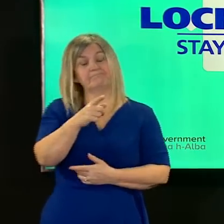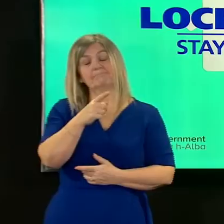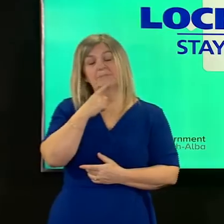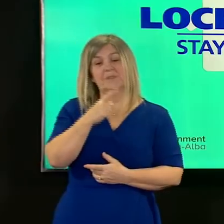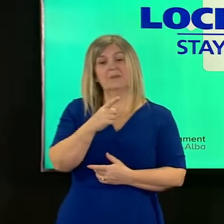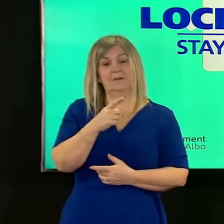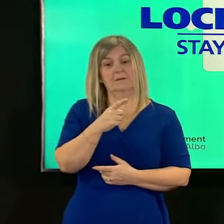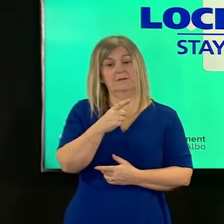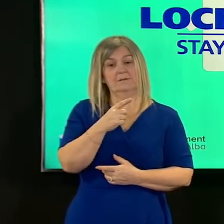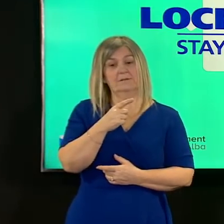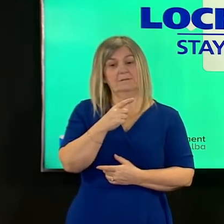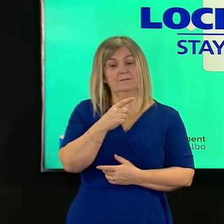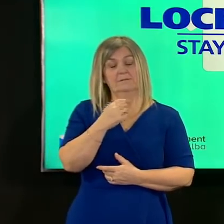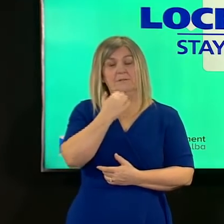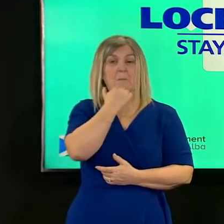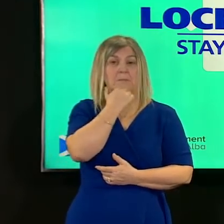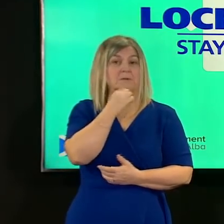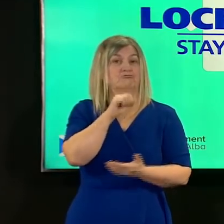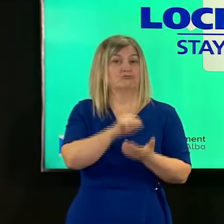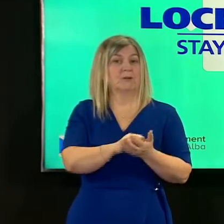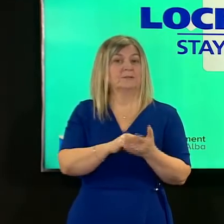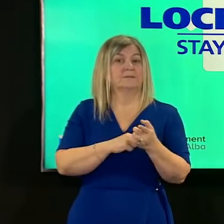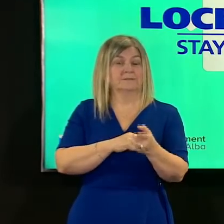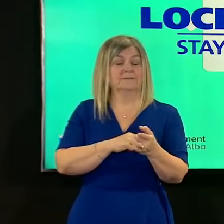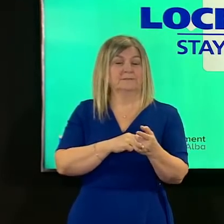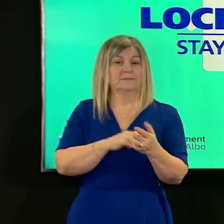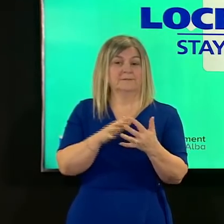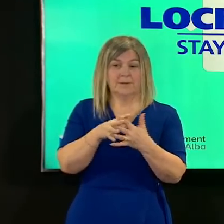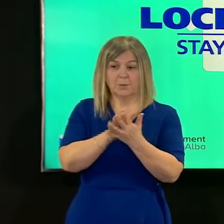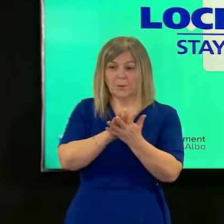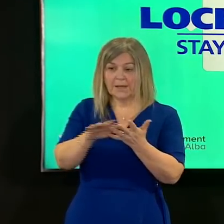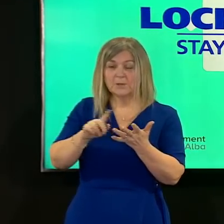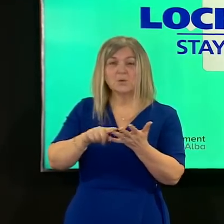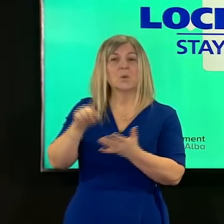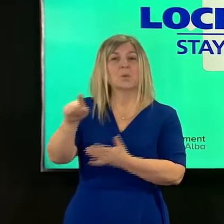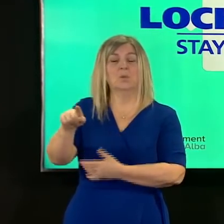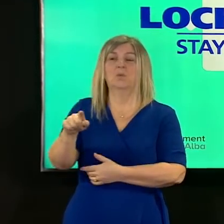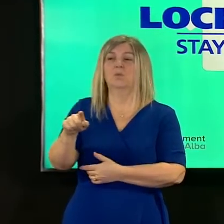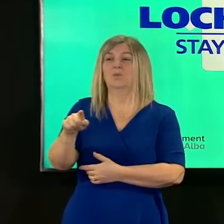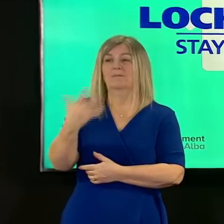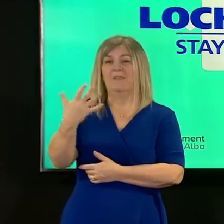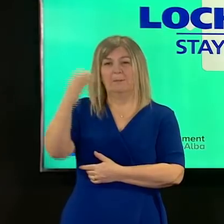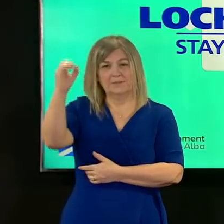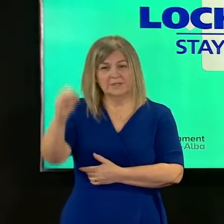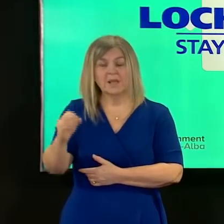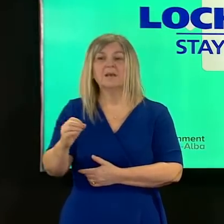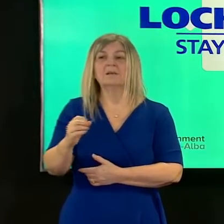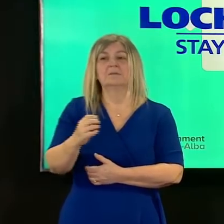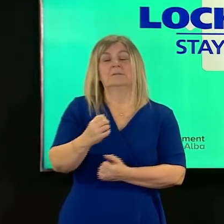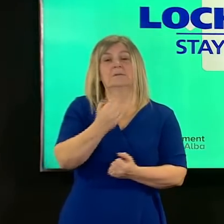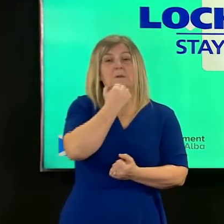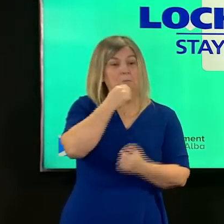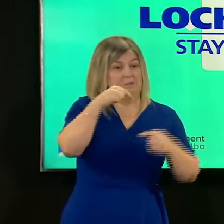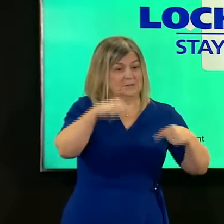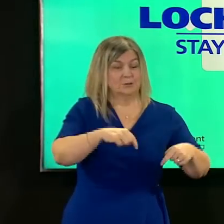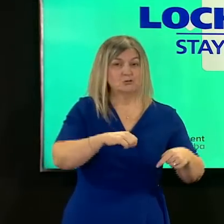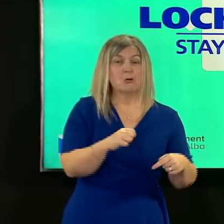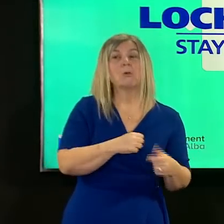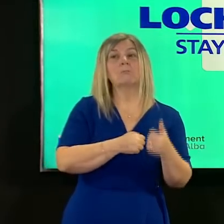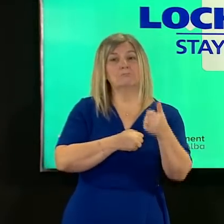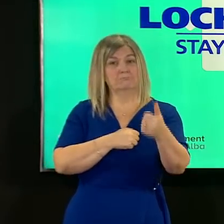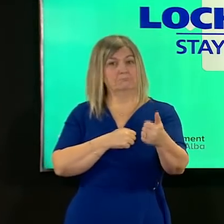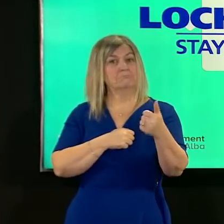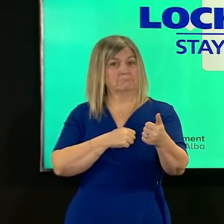just reminded us of there mark are of course uh good numbers and reasons to be optimistic but